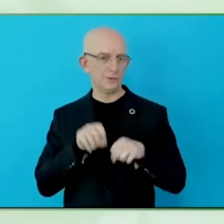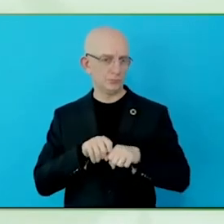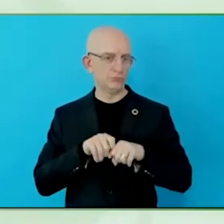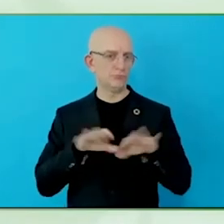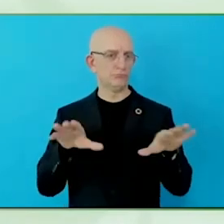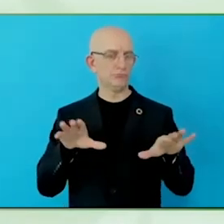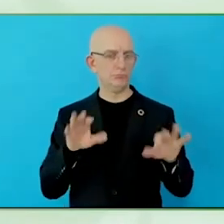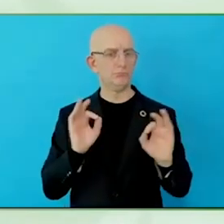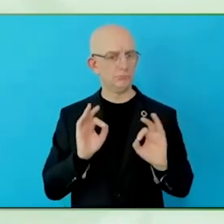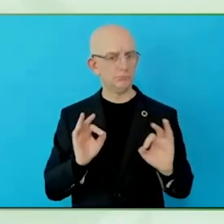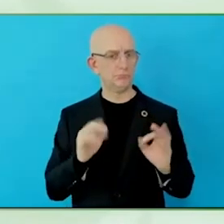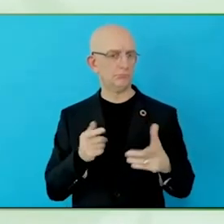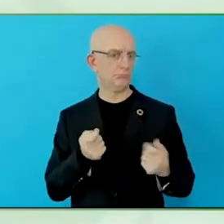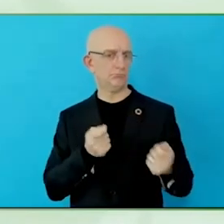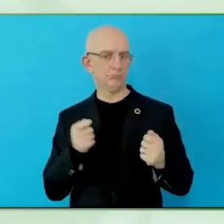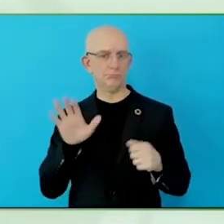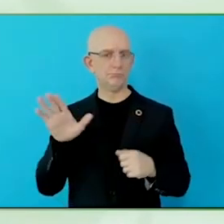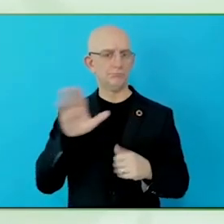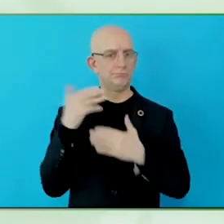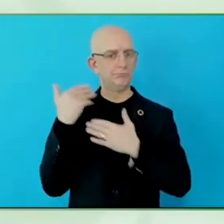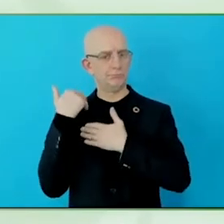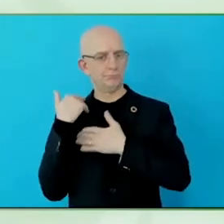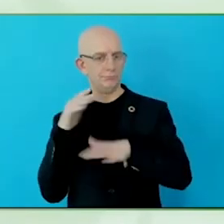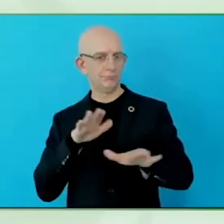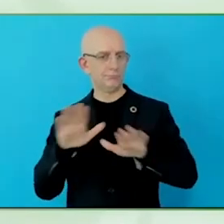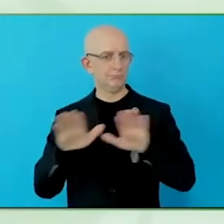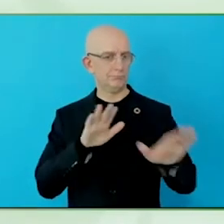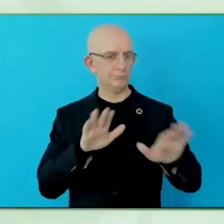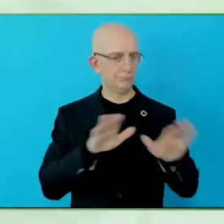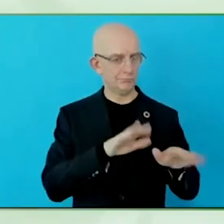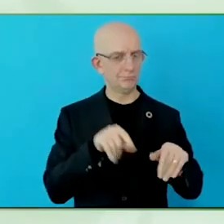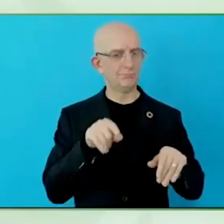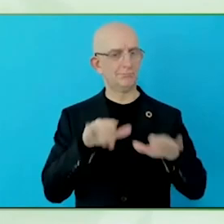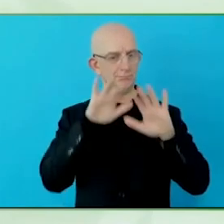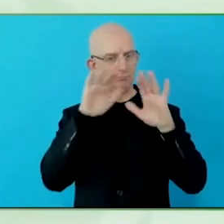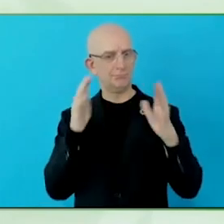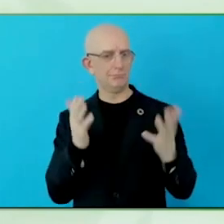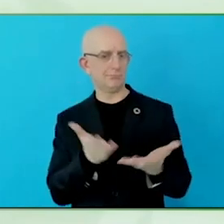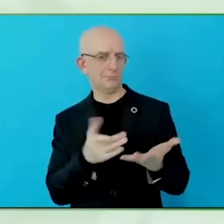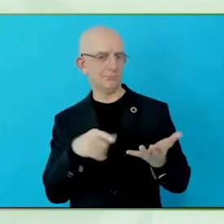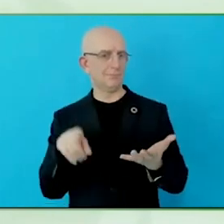COE, we are able to identify what are those consistent practices that